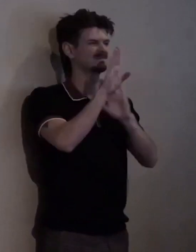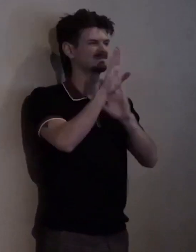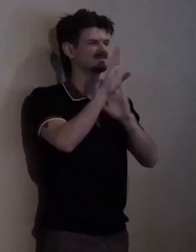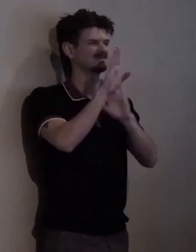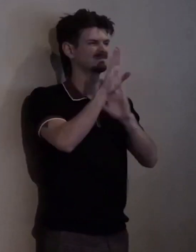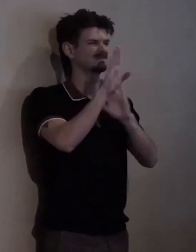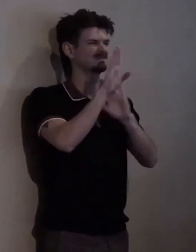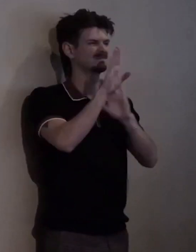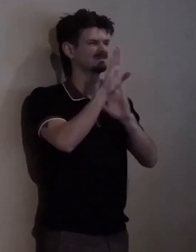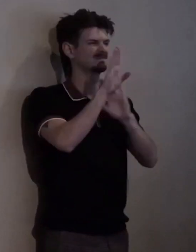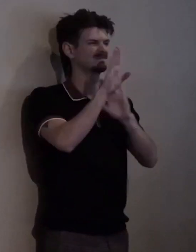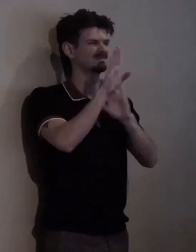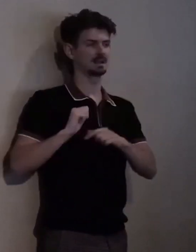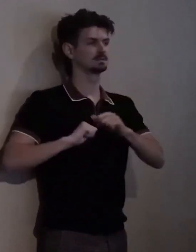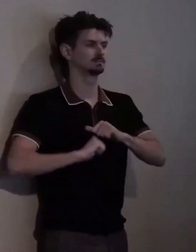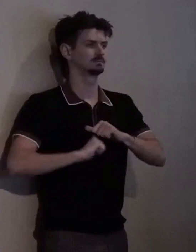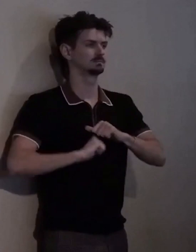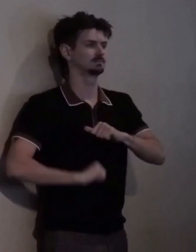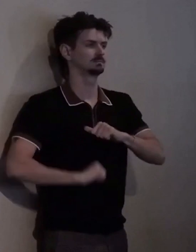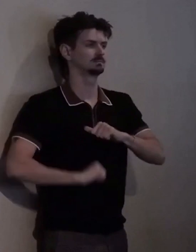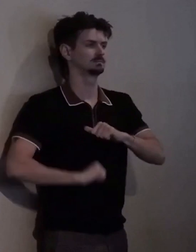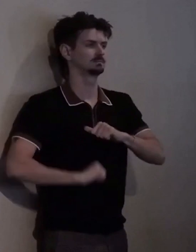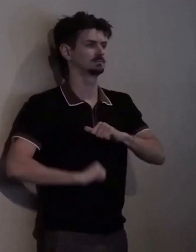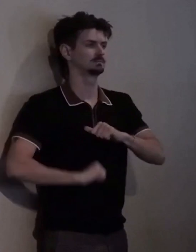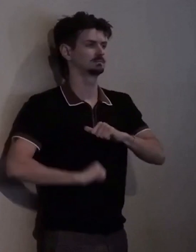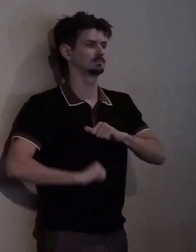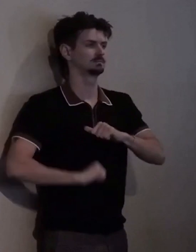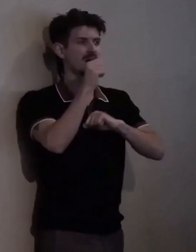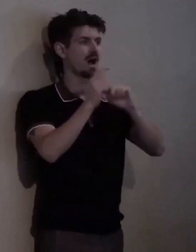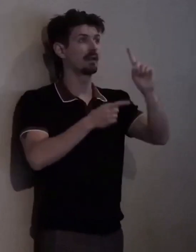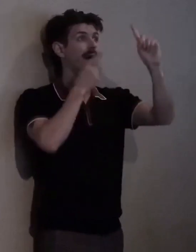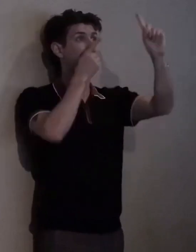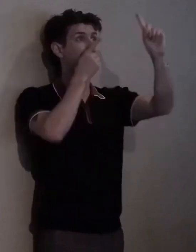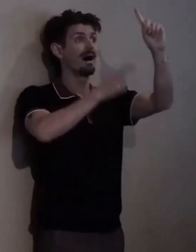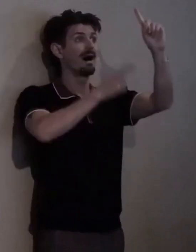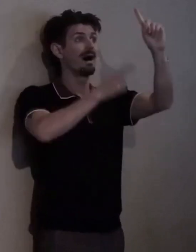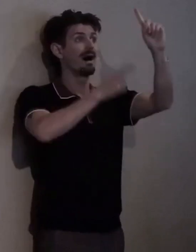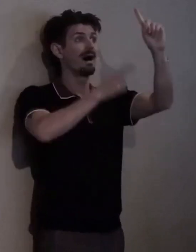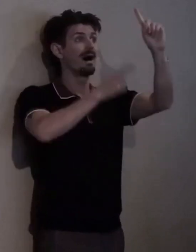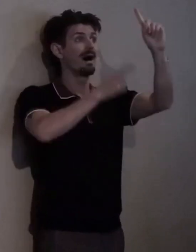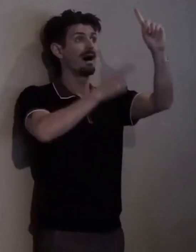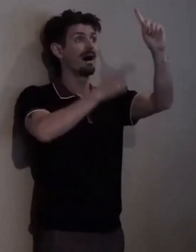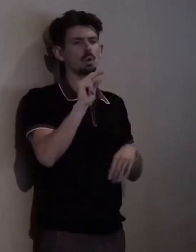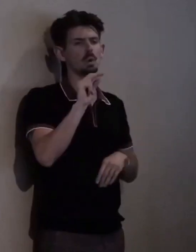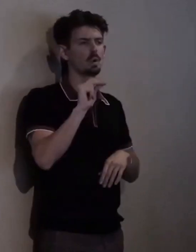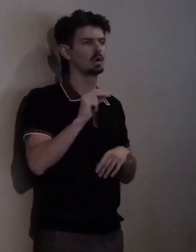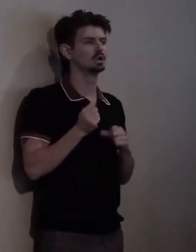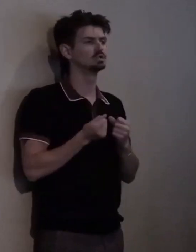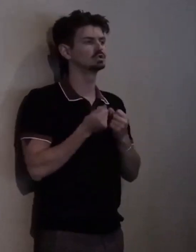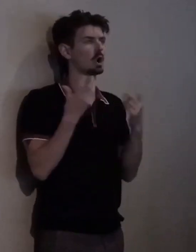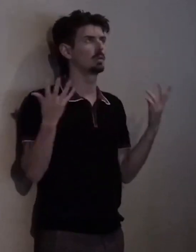that is not the ceiling, there's so much more work to do, There is so much more to accomplish.